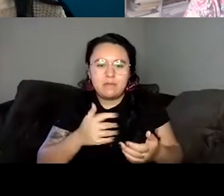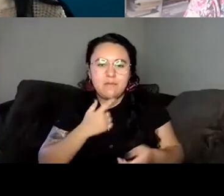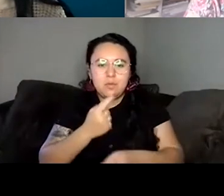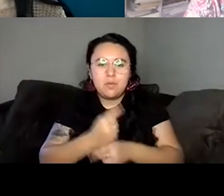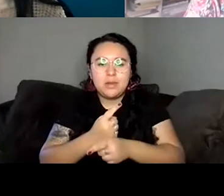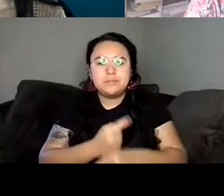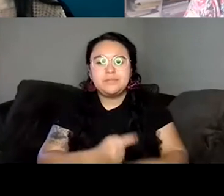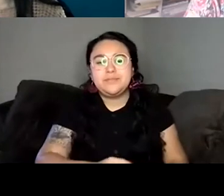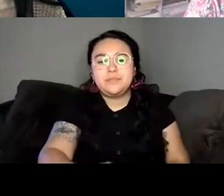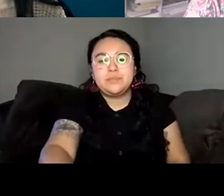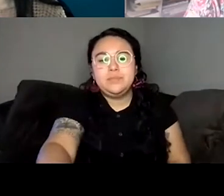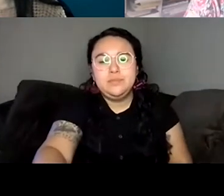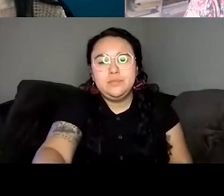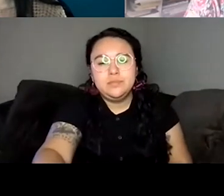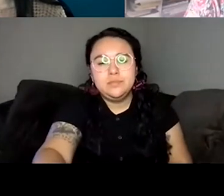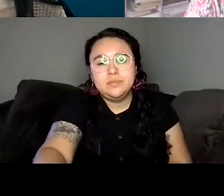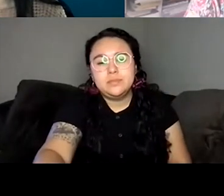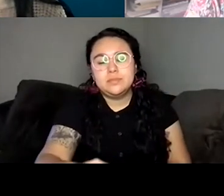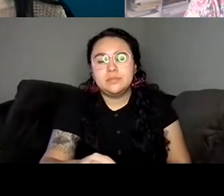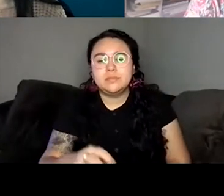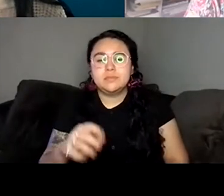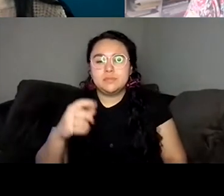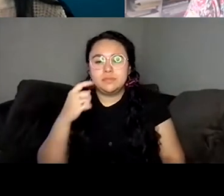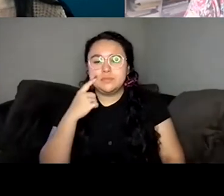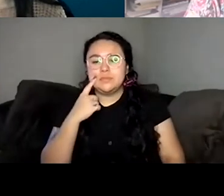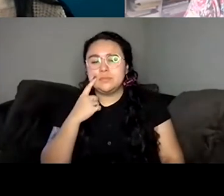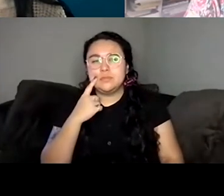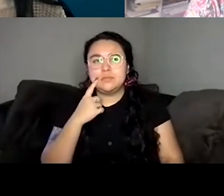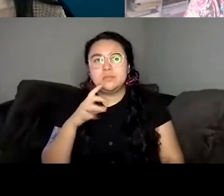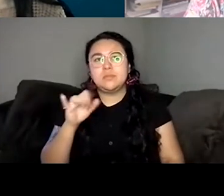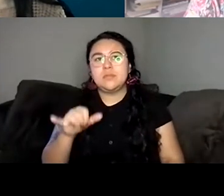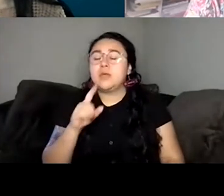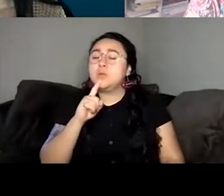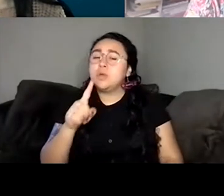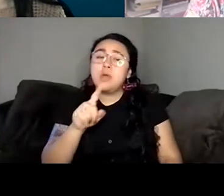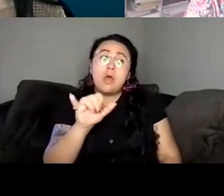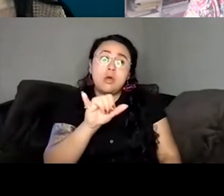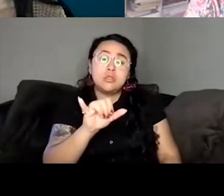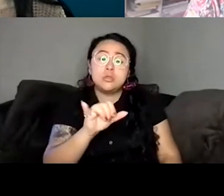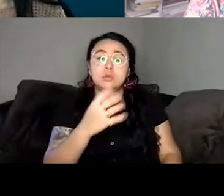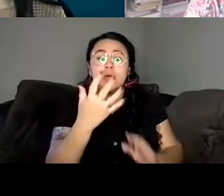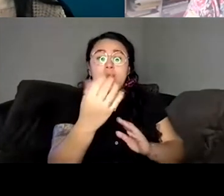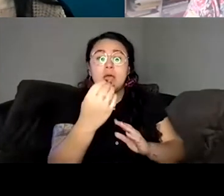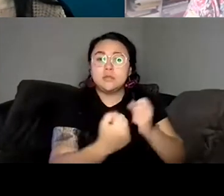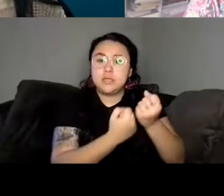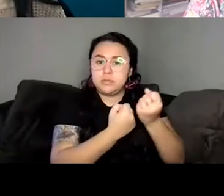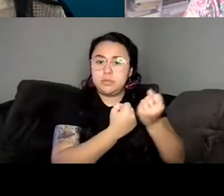it was definitely like external support. I mean, there was definitely one of the times